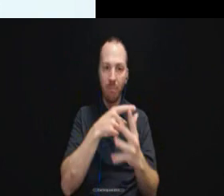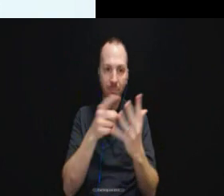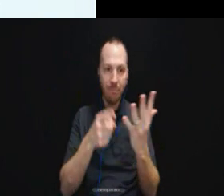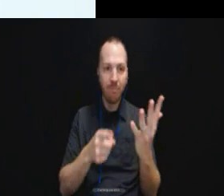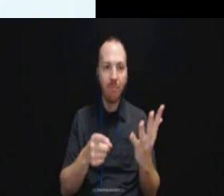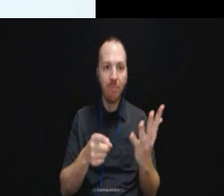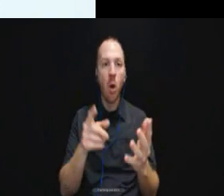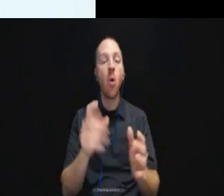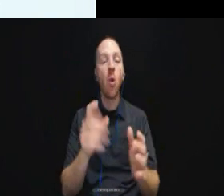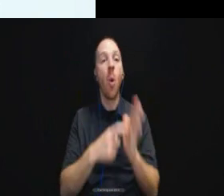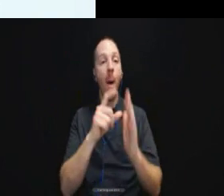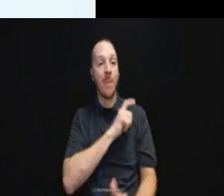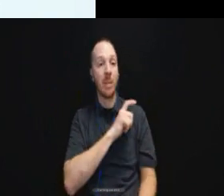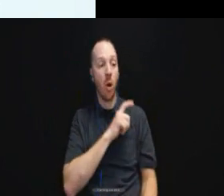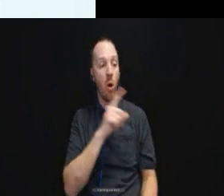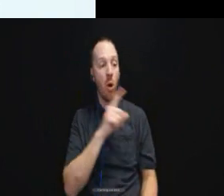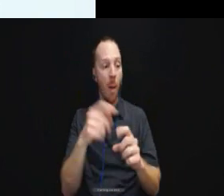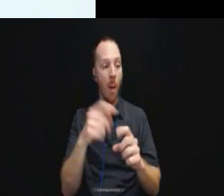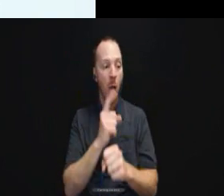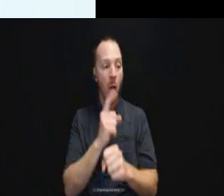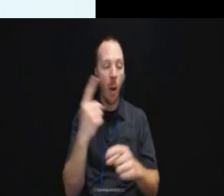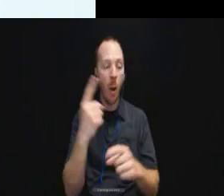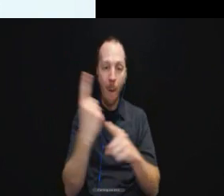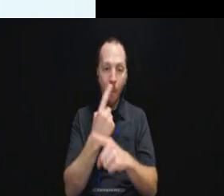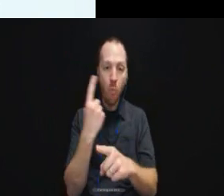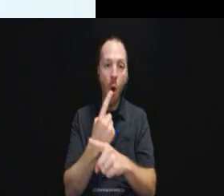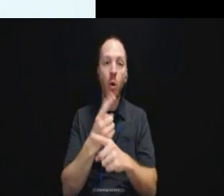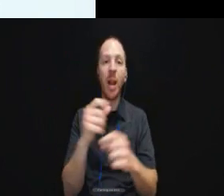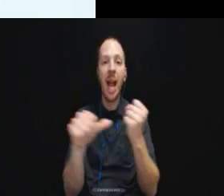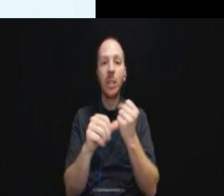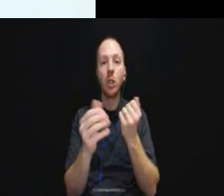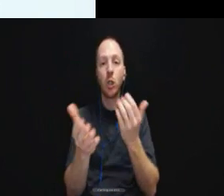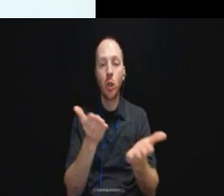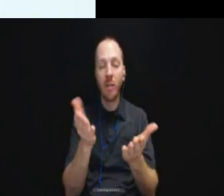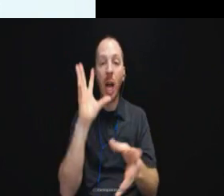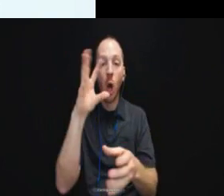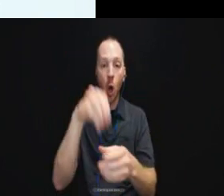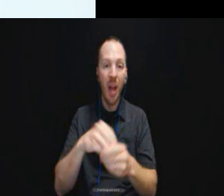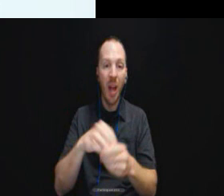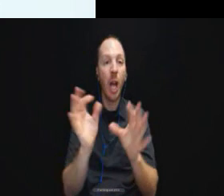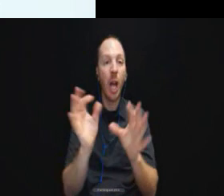Require the police department to ensure appropriate auxiliary aids and services including interpreters.